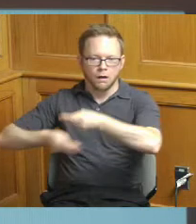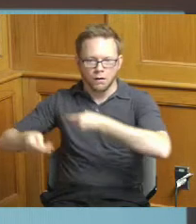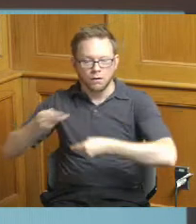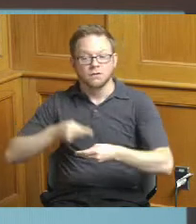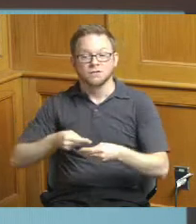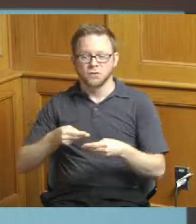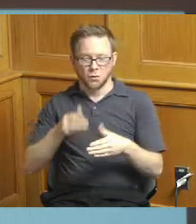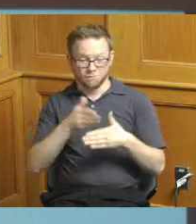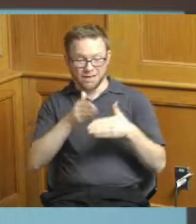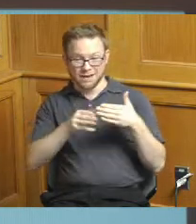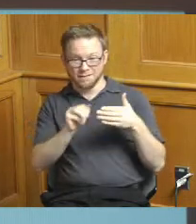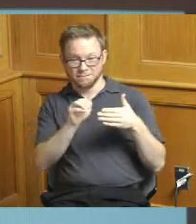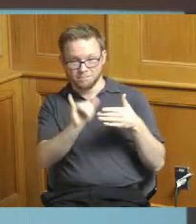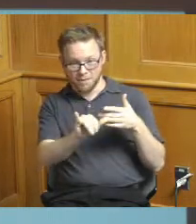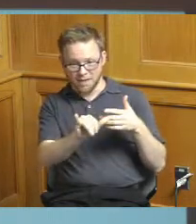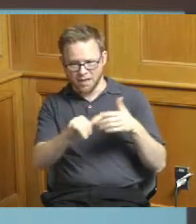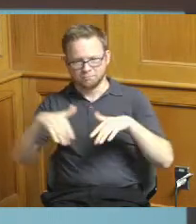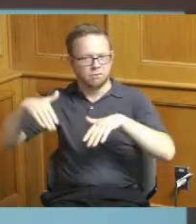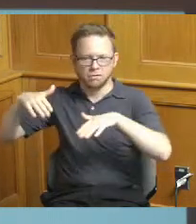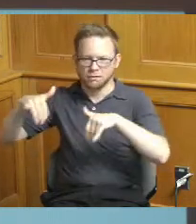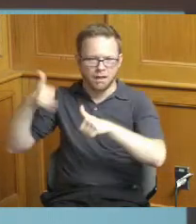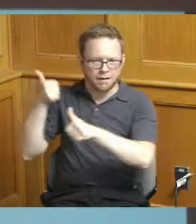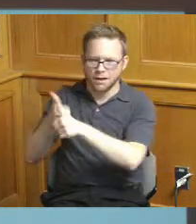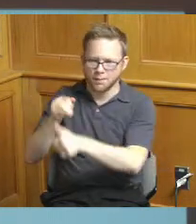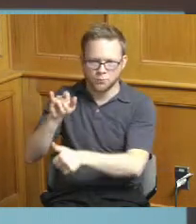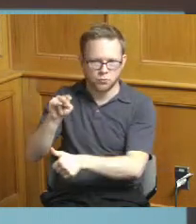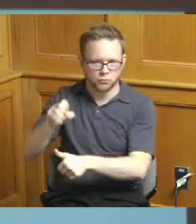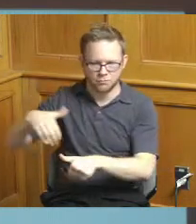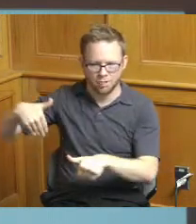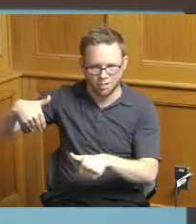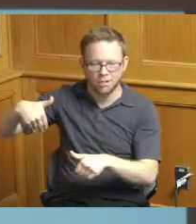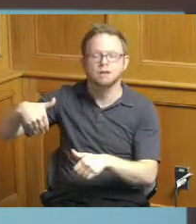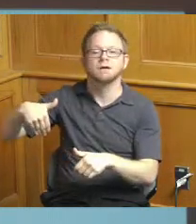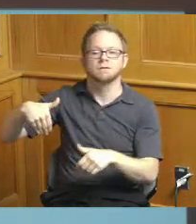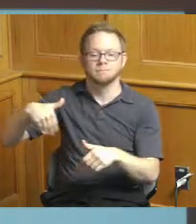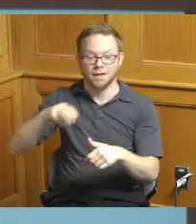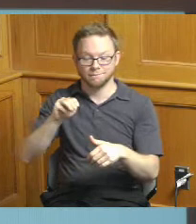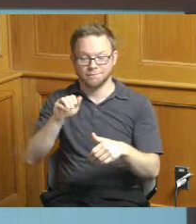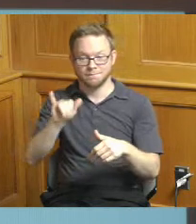everything through June the end of June yet all those you know will come out here in the next week